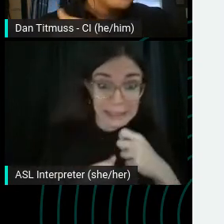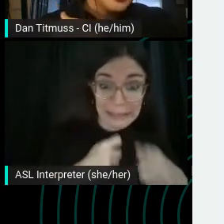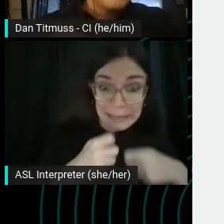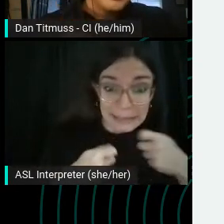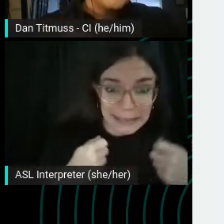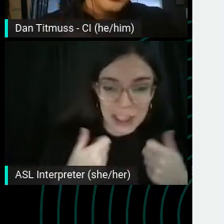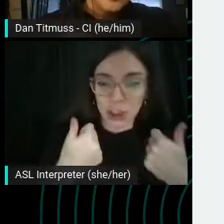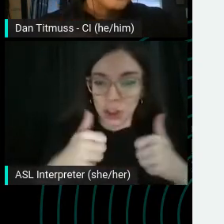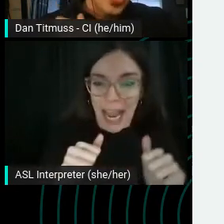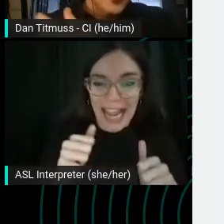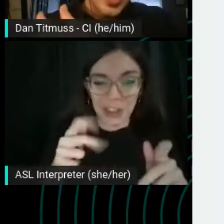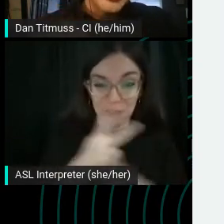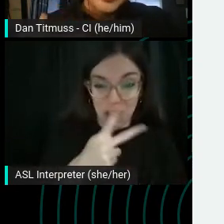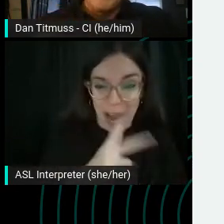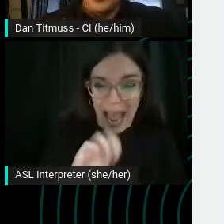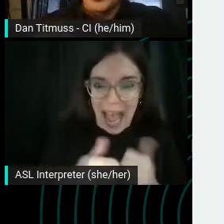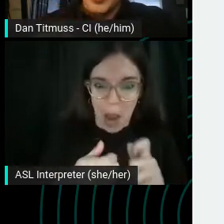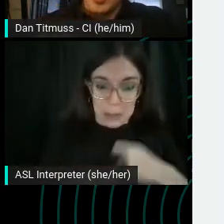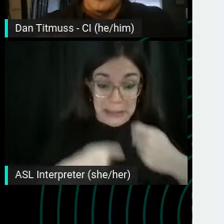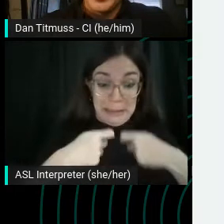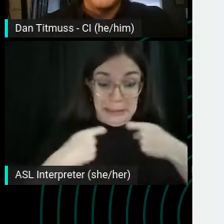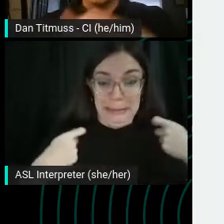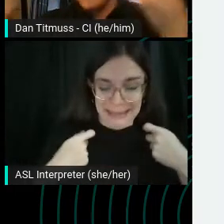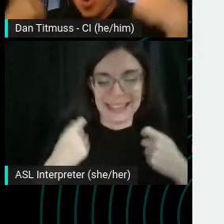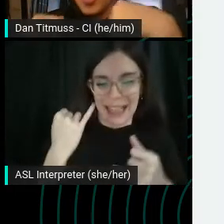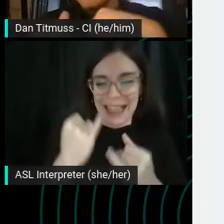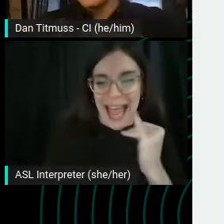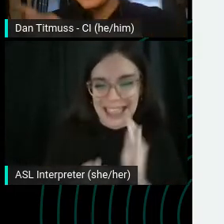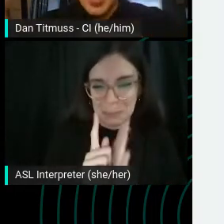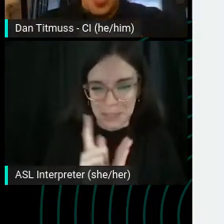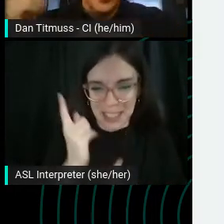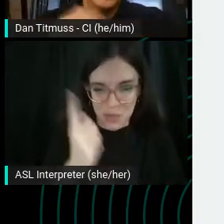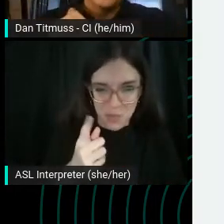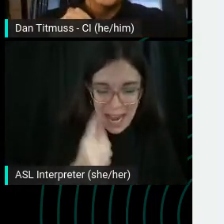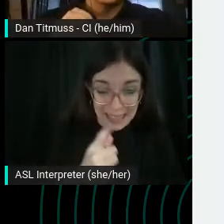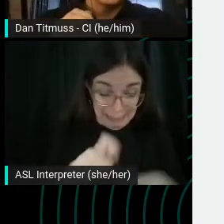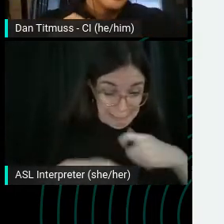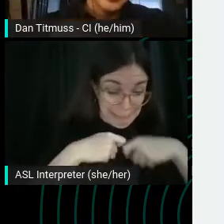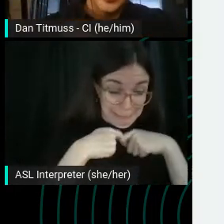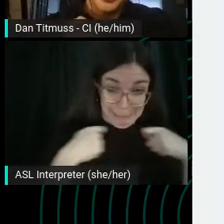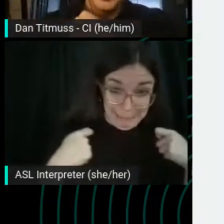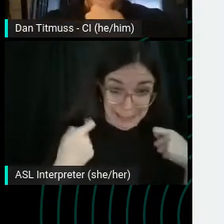The intent behind this video is to quickly get that bow tie on we did on and out. Otherwise, we'll be late to the wedding.